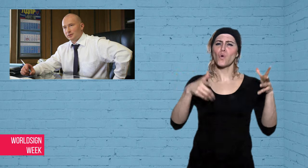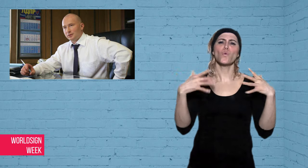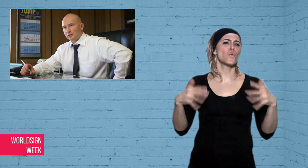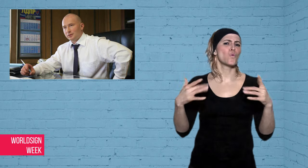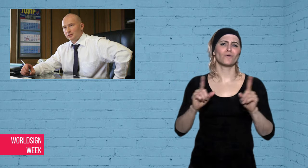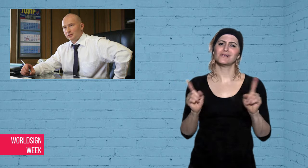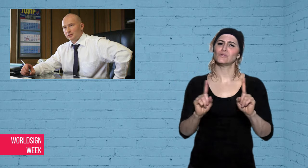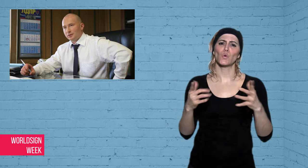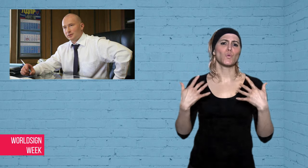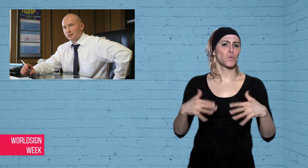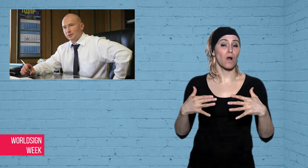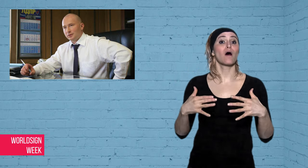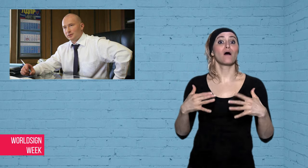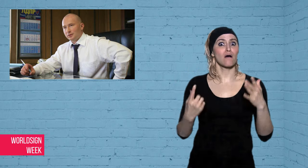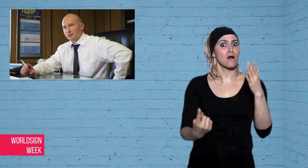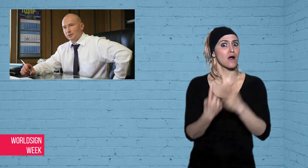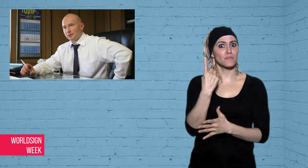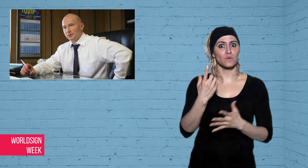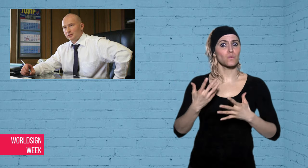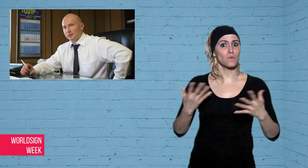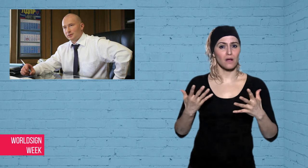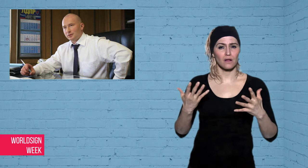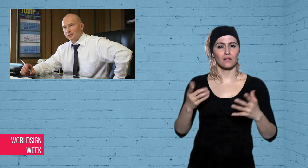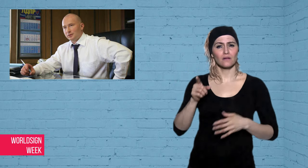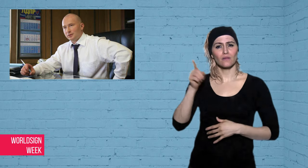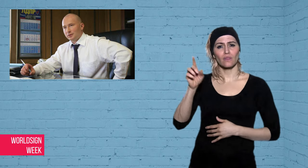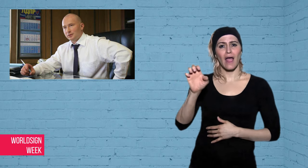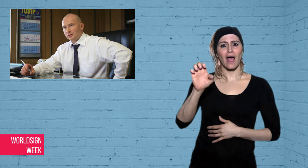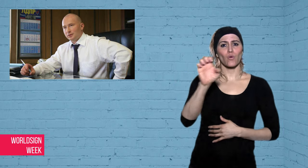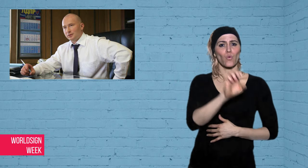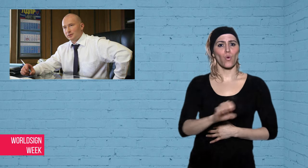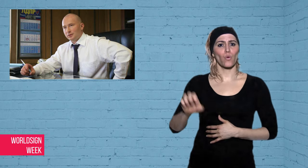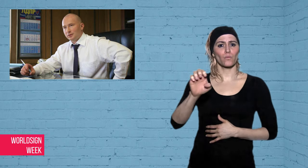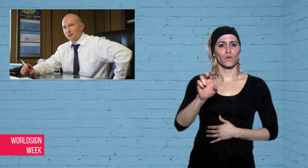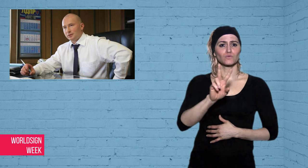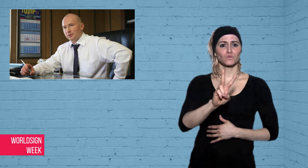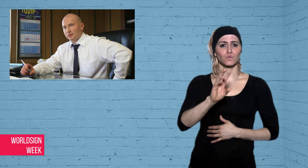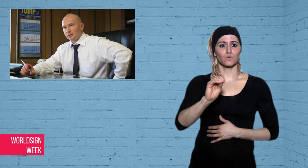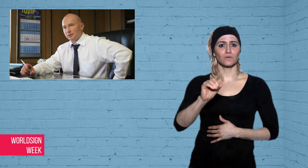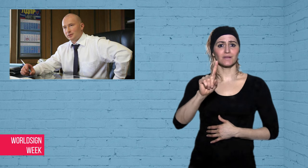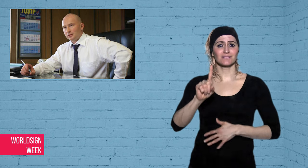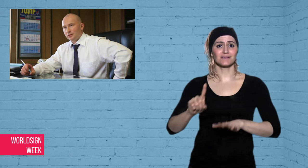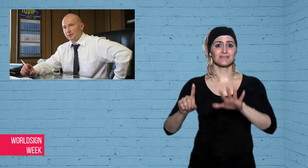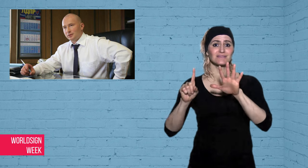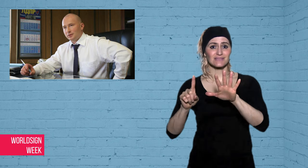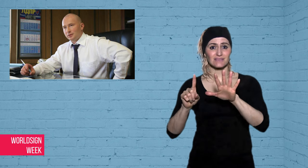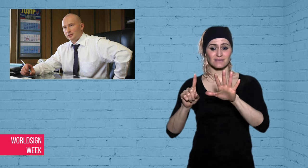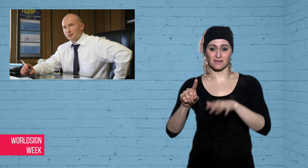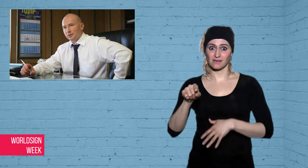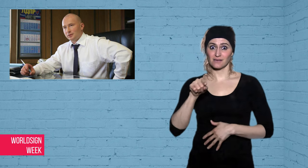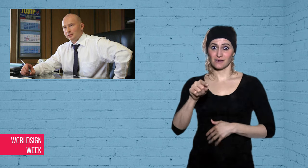it had raged out of control,